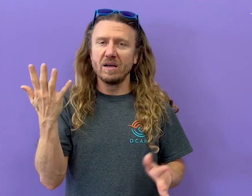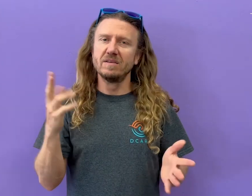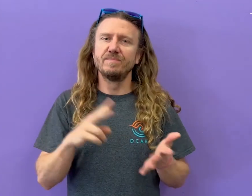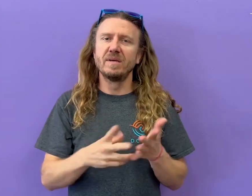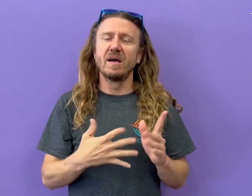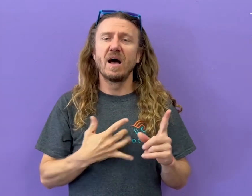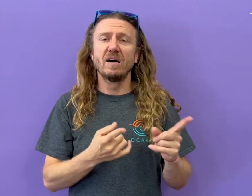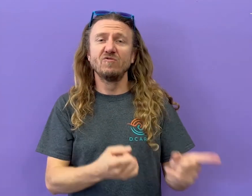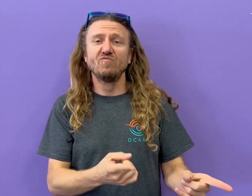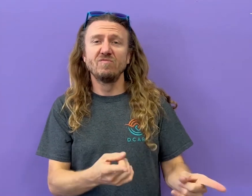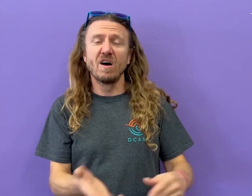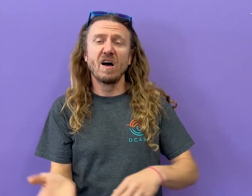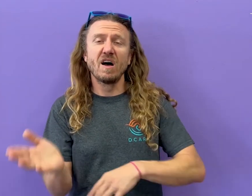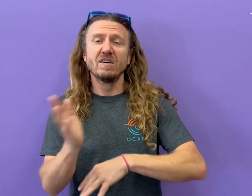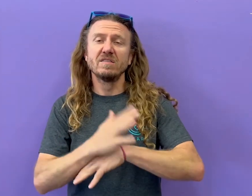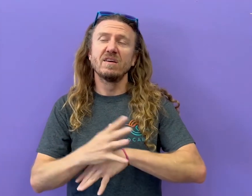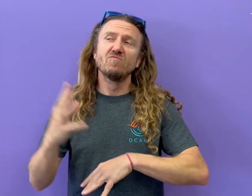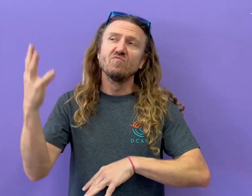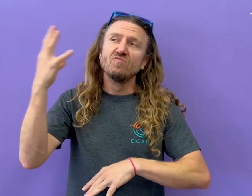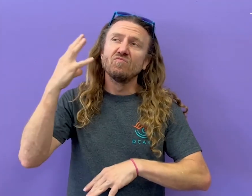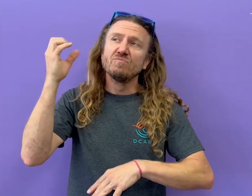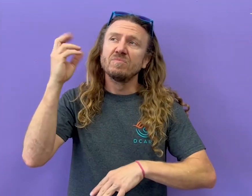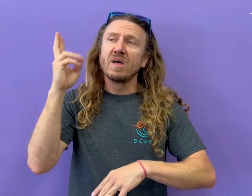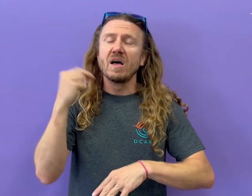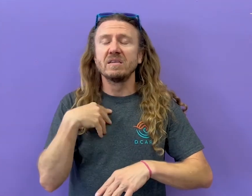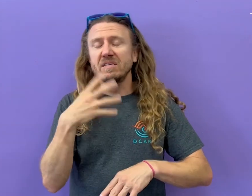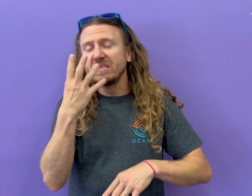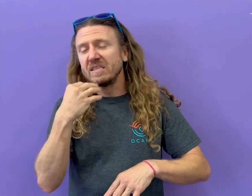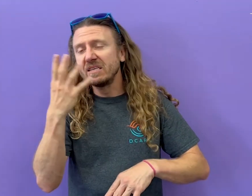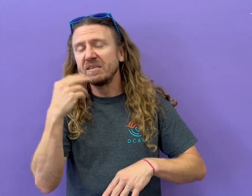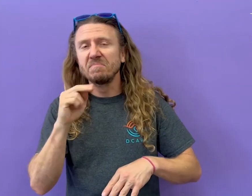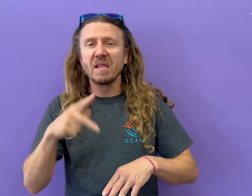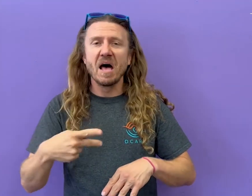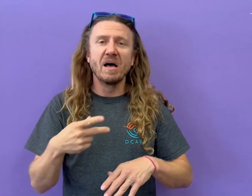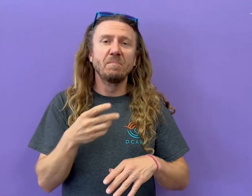I can lay down in the sun all day, napping,